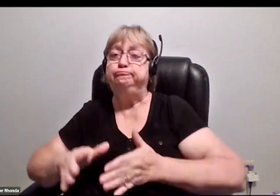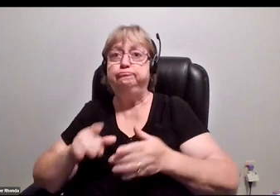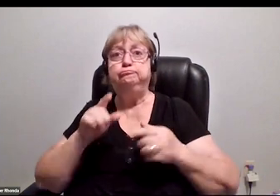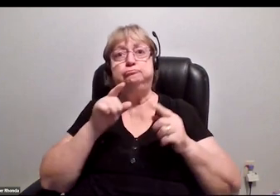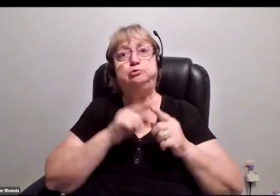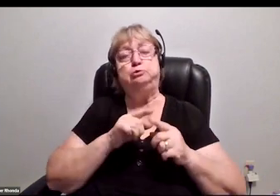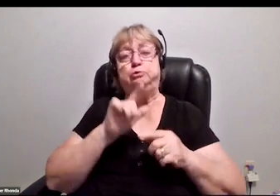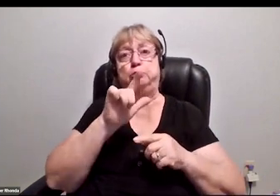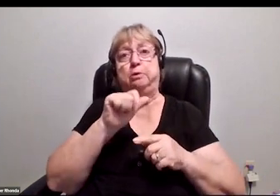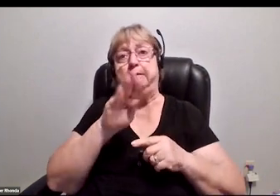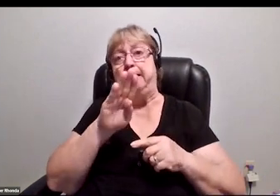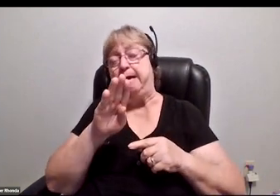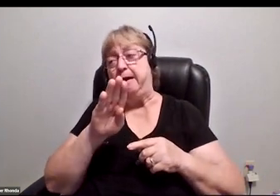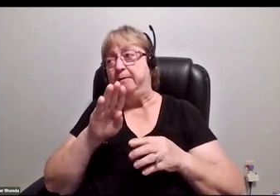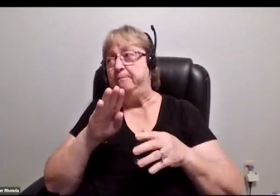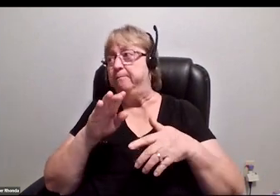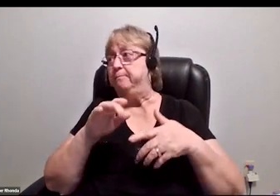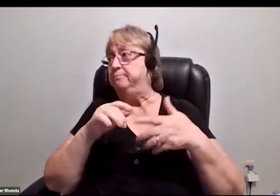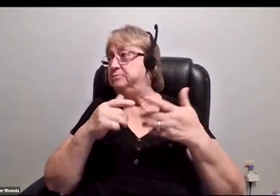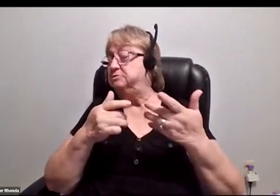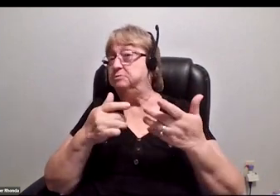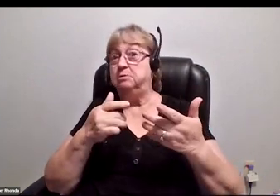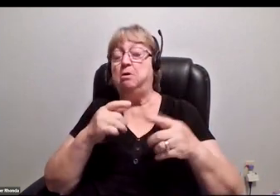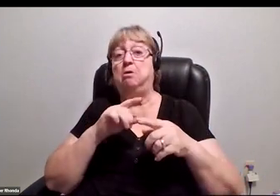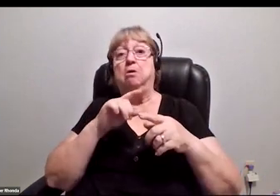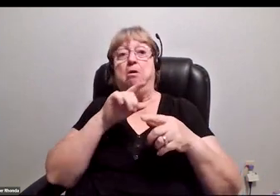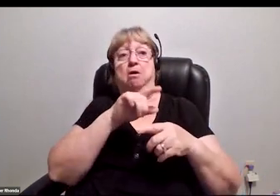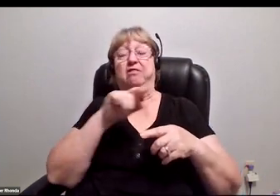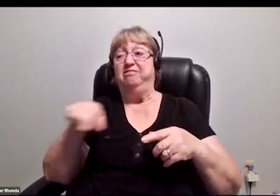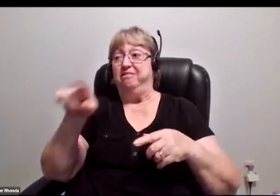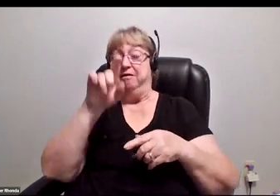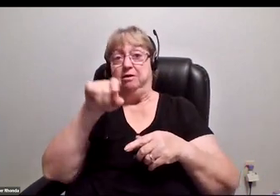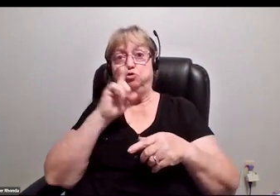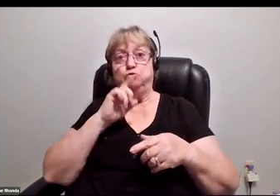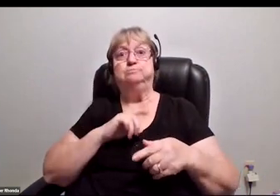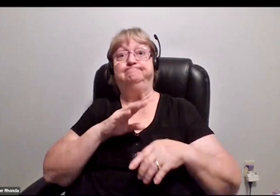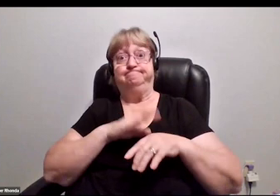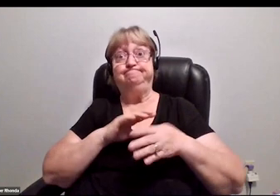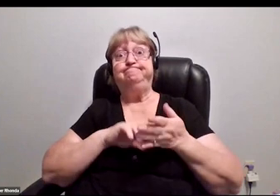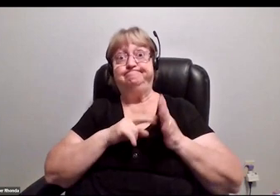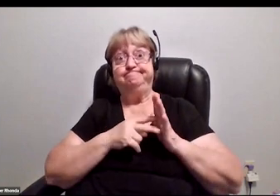intentionally building out programs to bring in folks with disabilities.